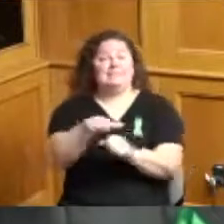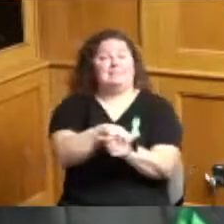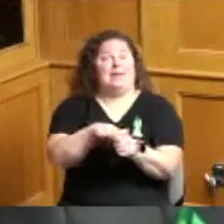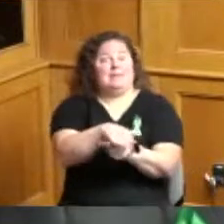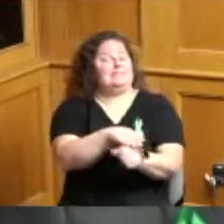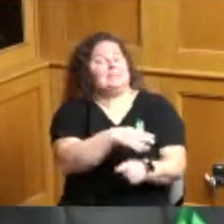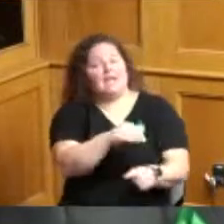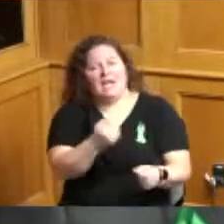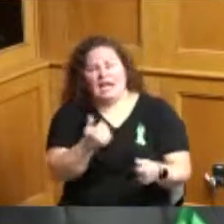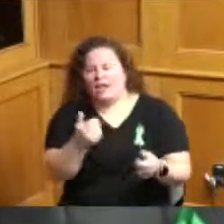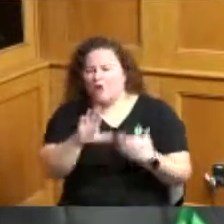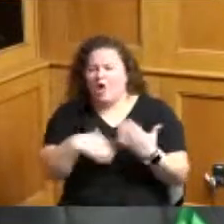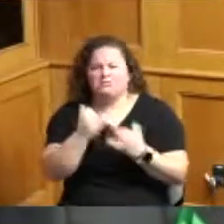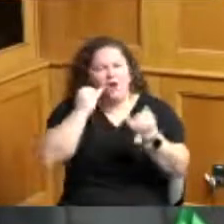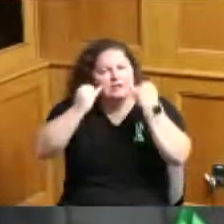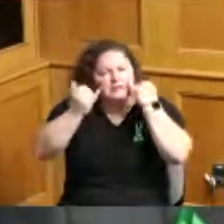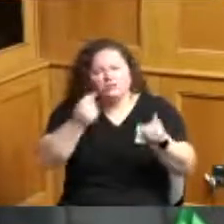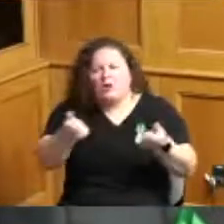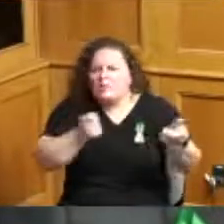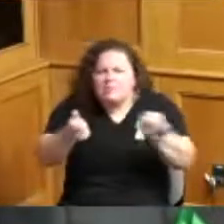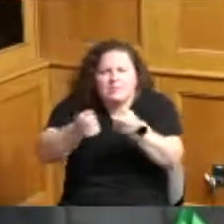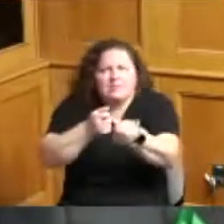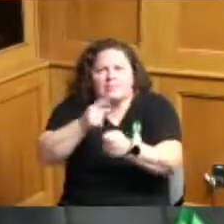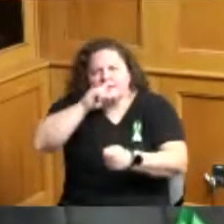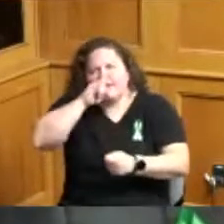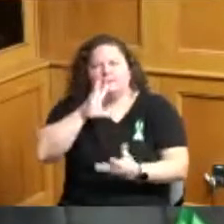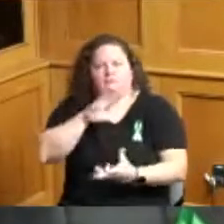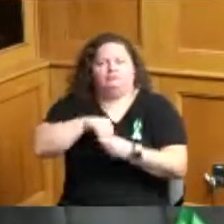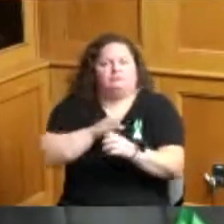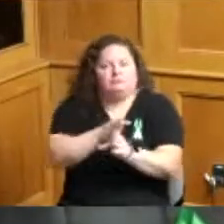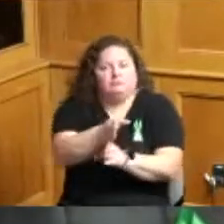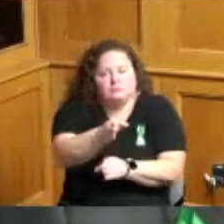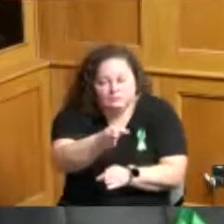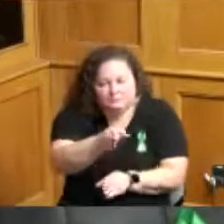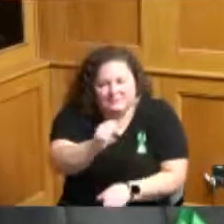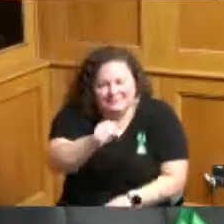kids interested in stem so I'm happy to do that on behalf of the Commission and I too want to